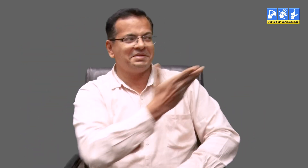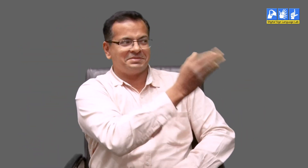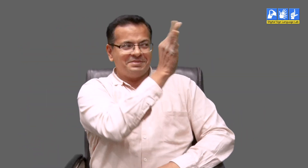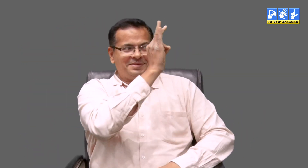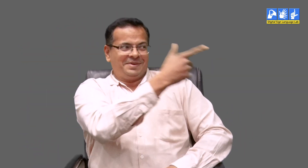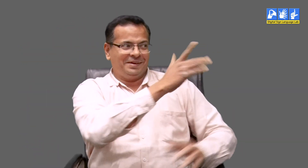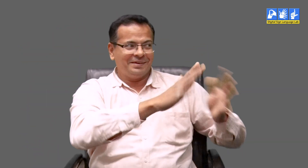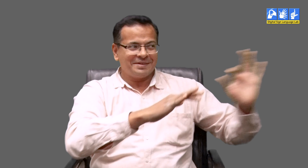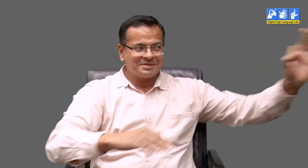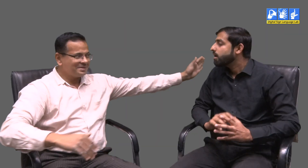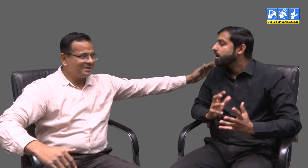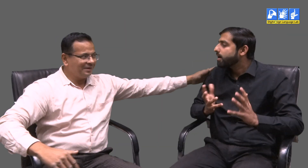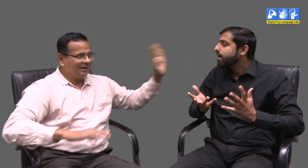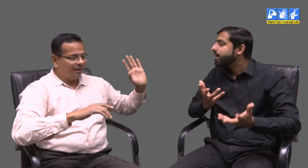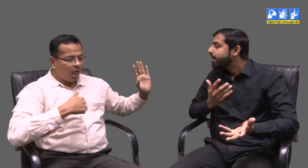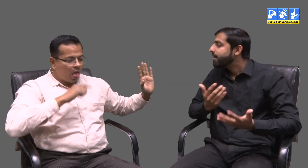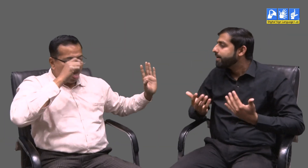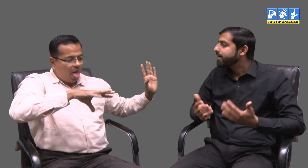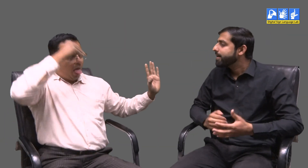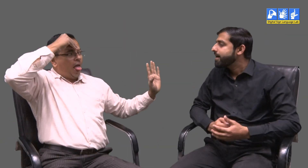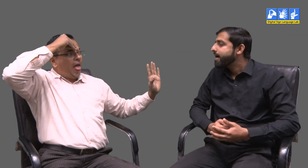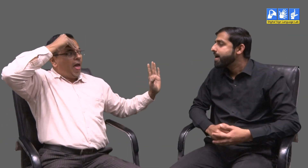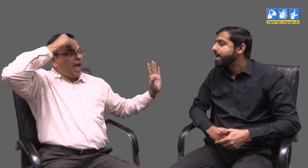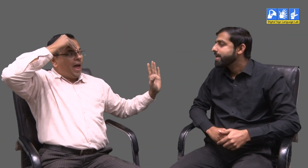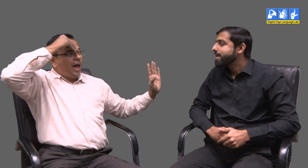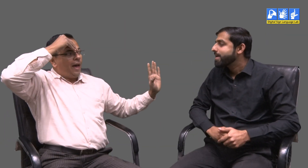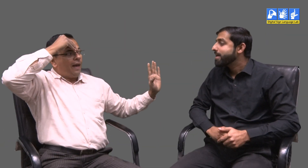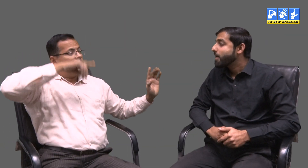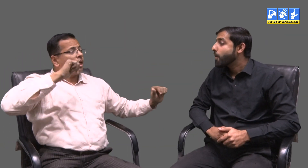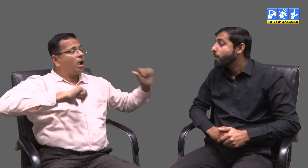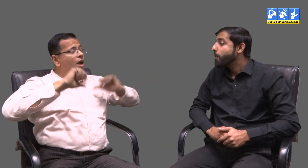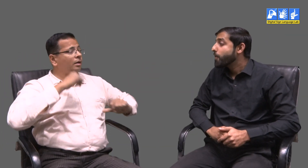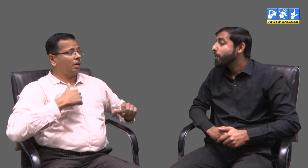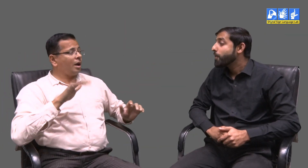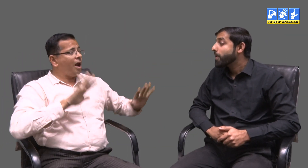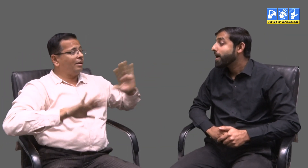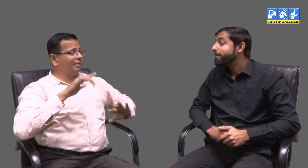We praise them for their good effort. This way we learn and its a gain for us.